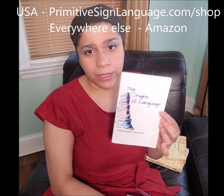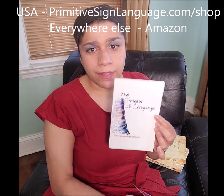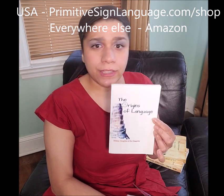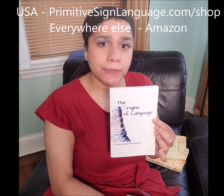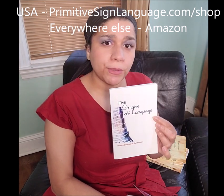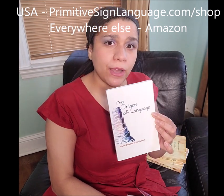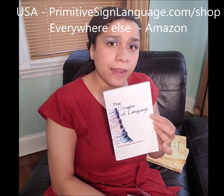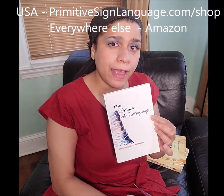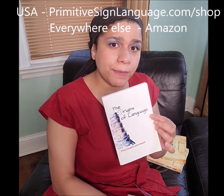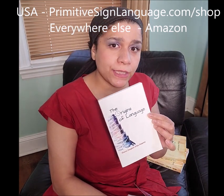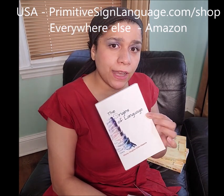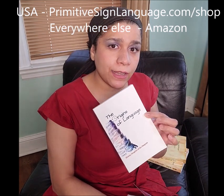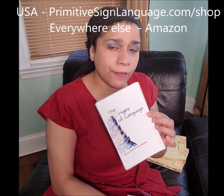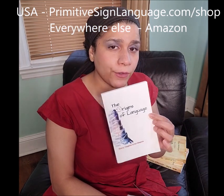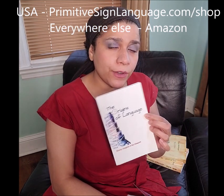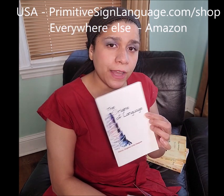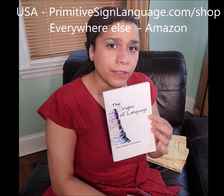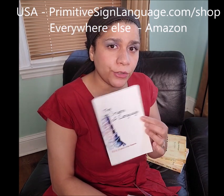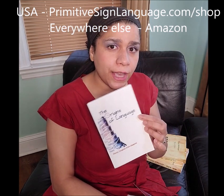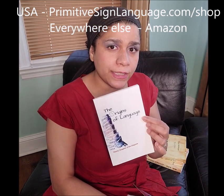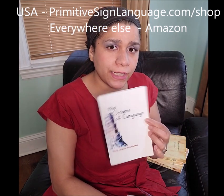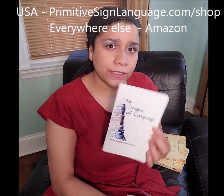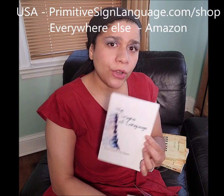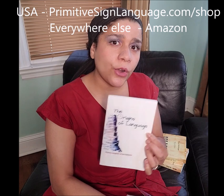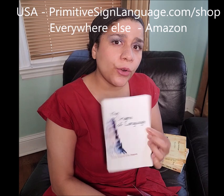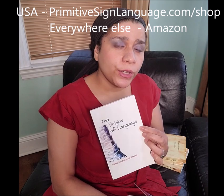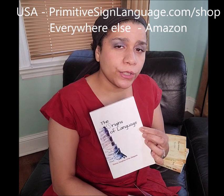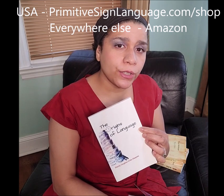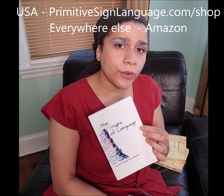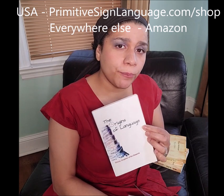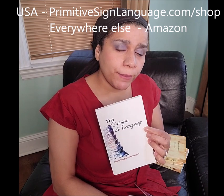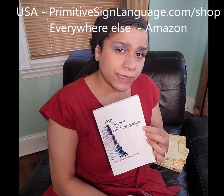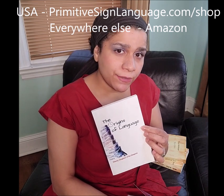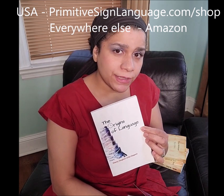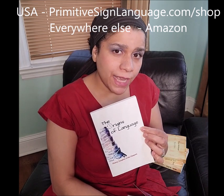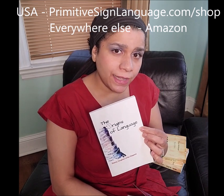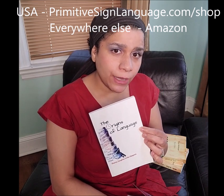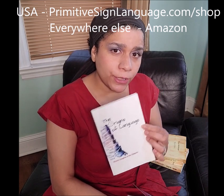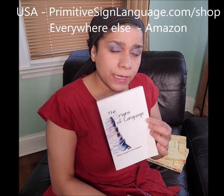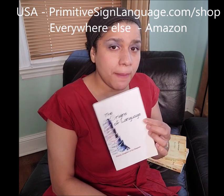You can get this book on Amazon if you're not in the United States or you can go to